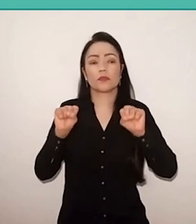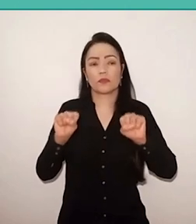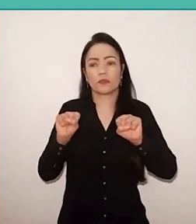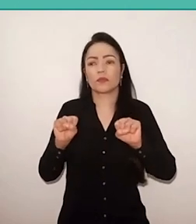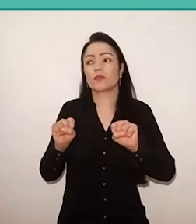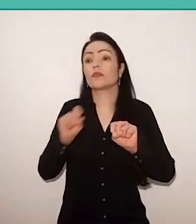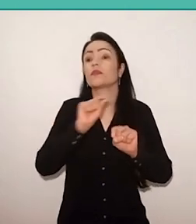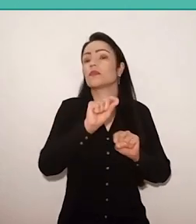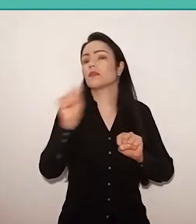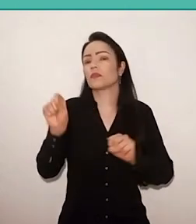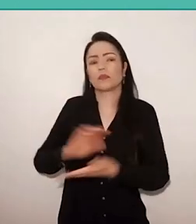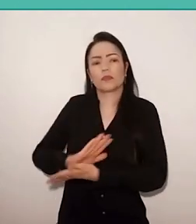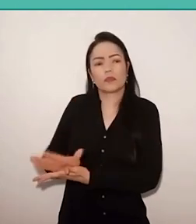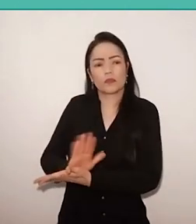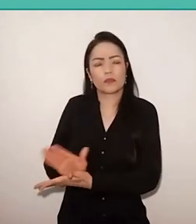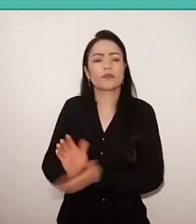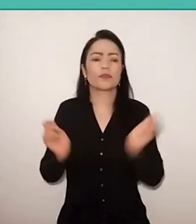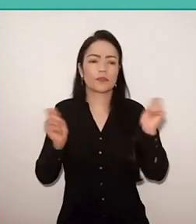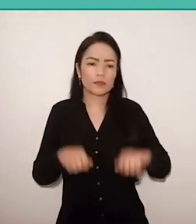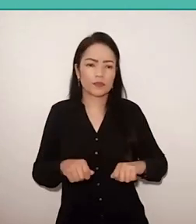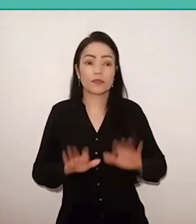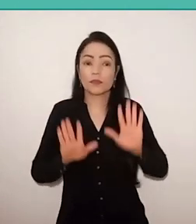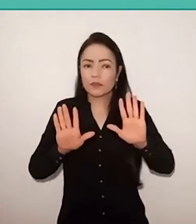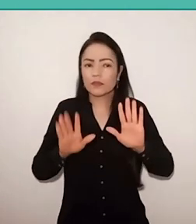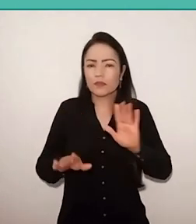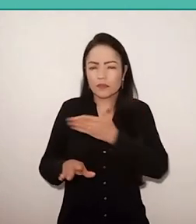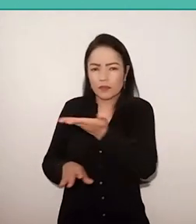just for that, then, that it reveals itself with this vocation,